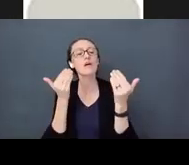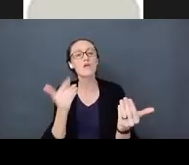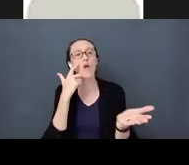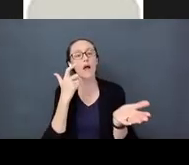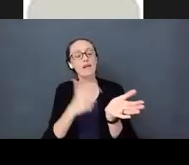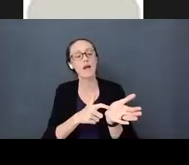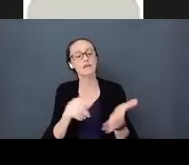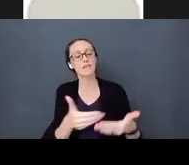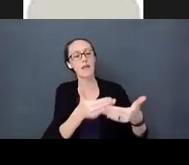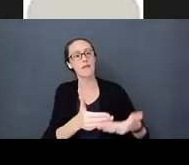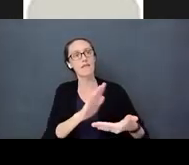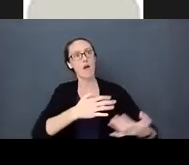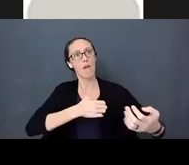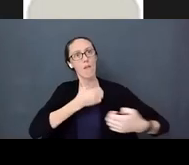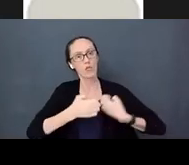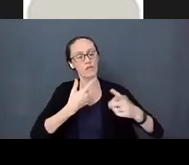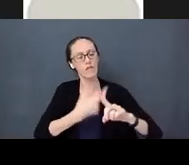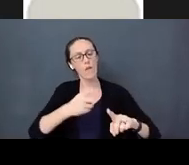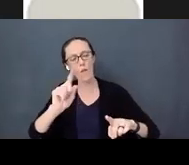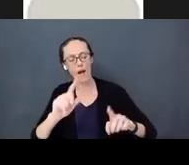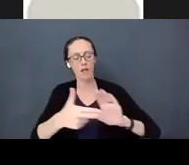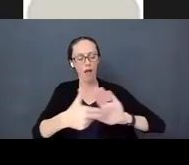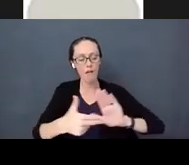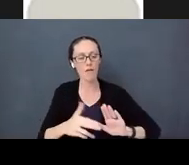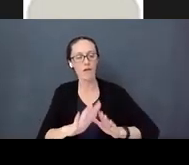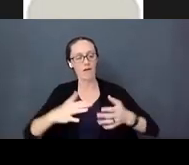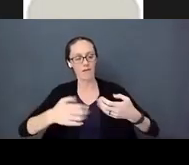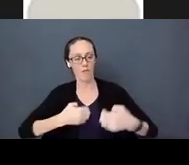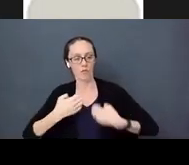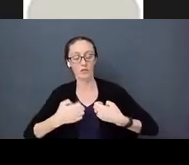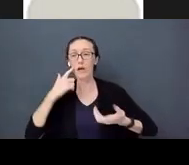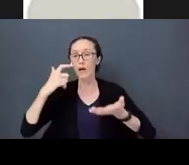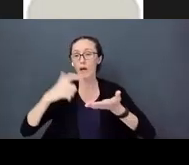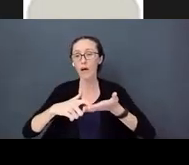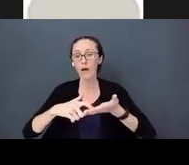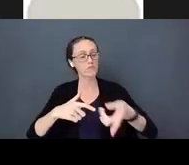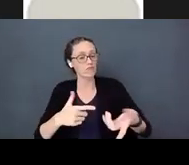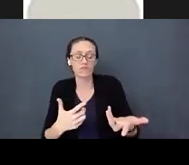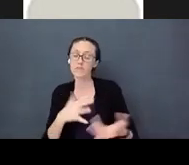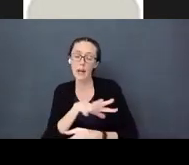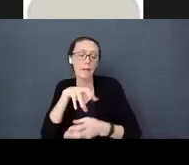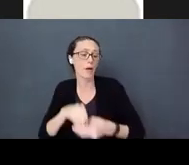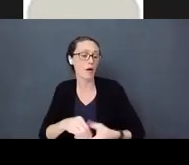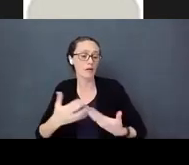emotions are coming from and recognize that they are just part of the human experience.